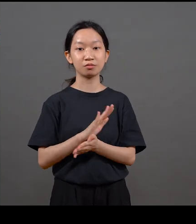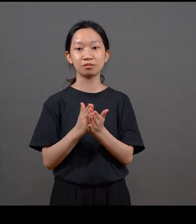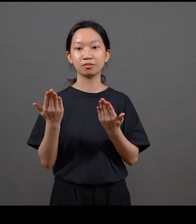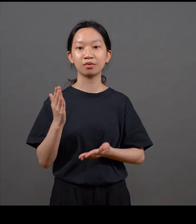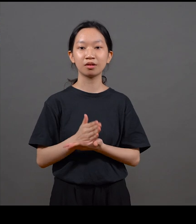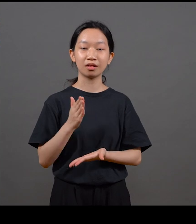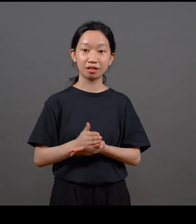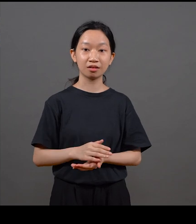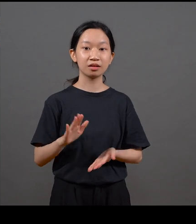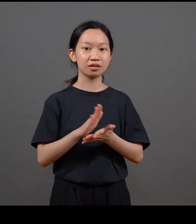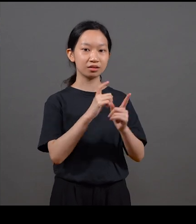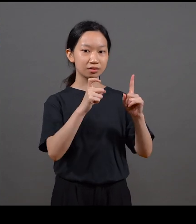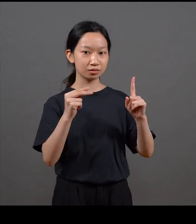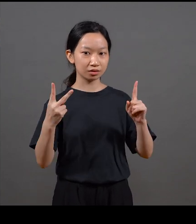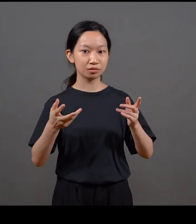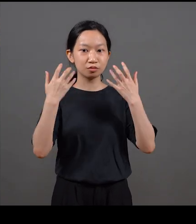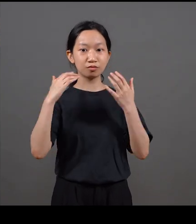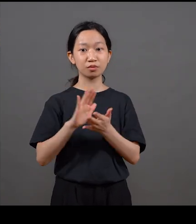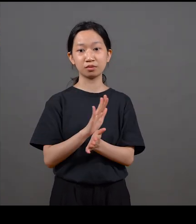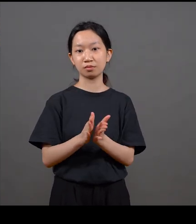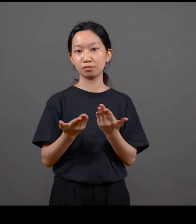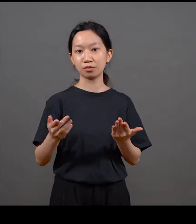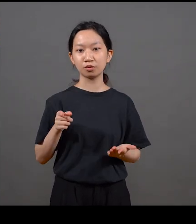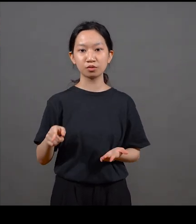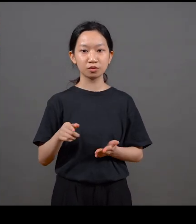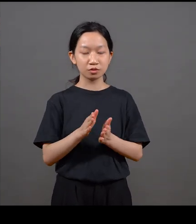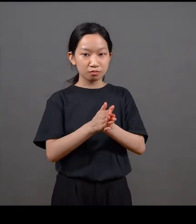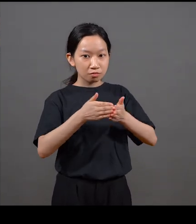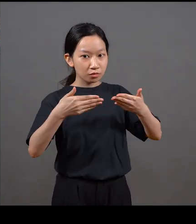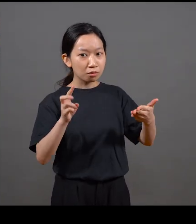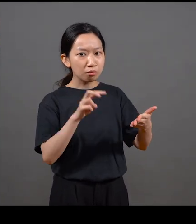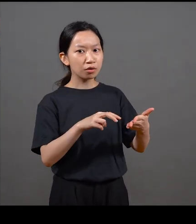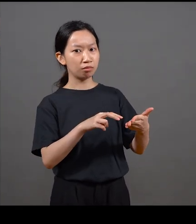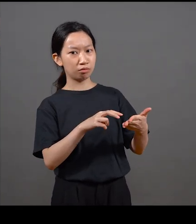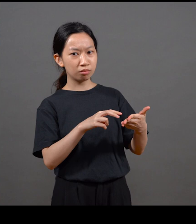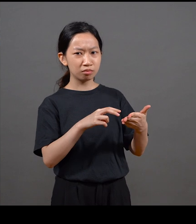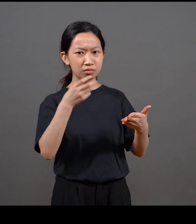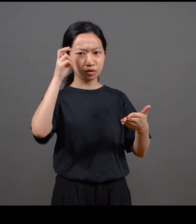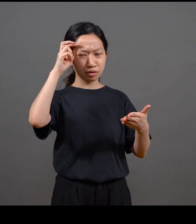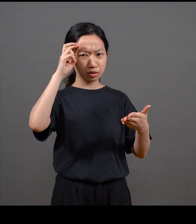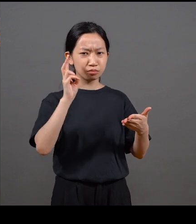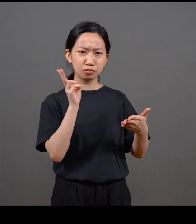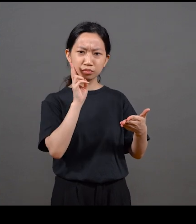This is an example from 1975 So if you would open this up like a folder, you will see